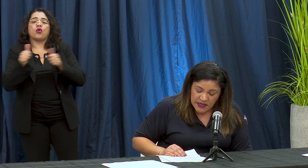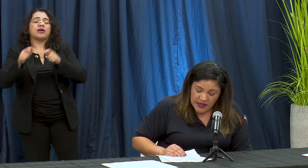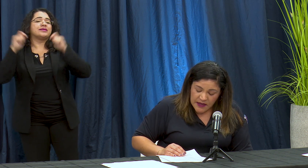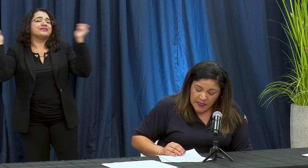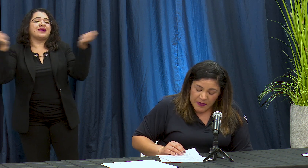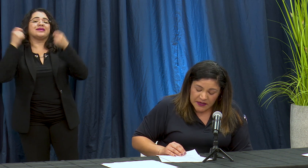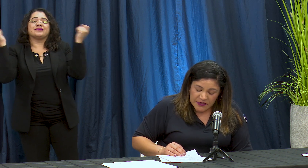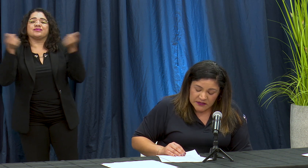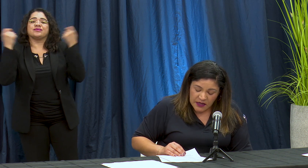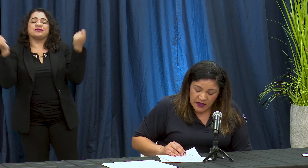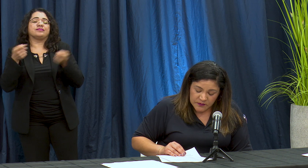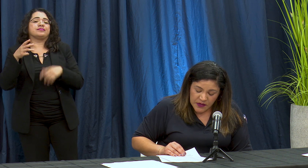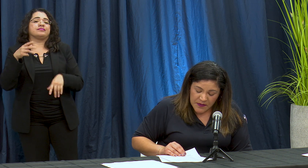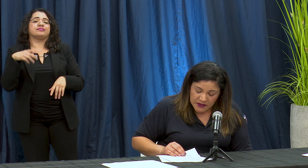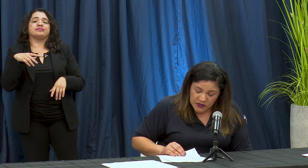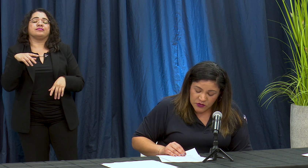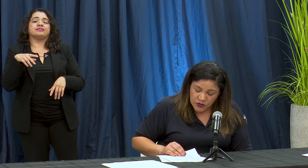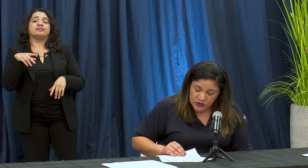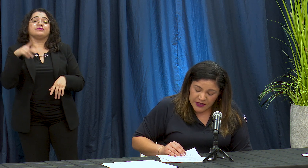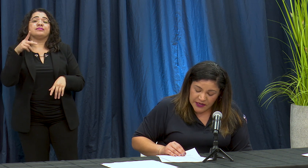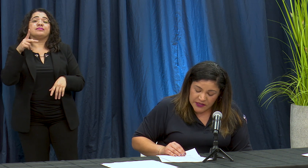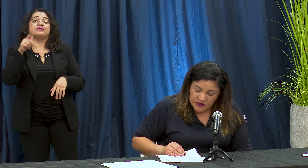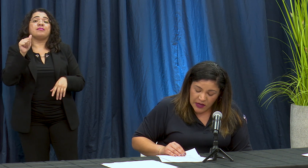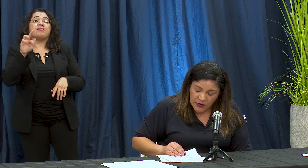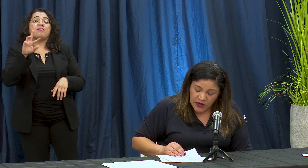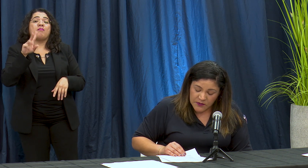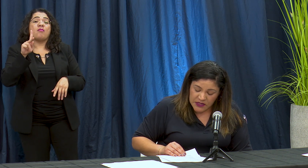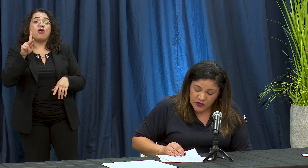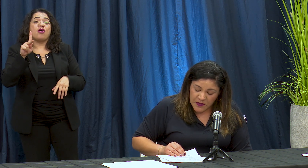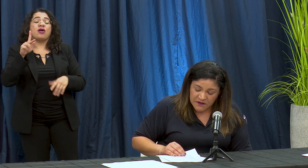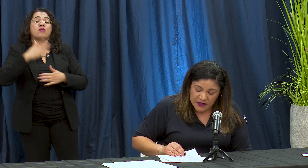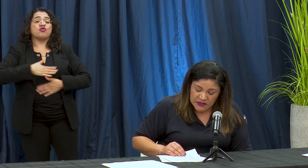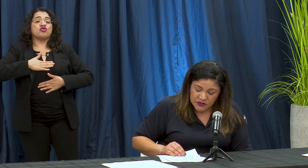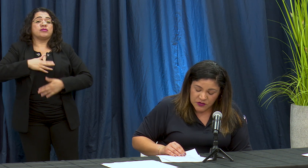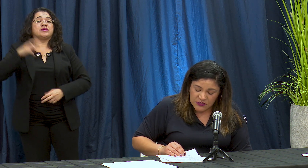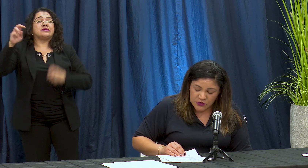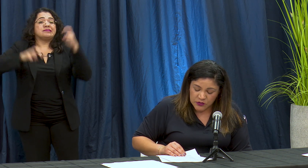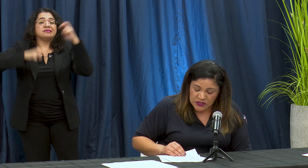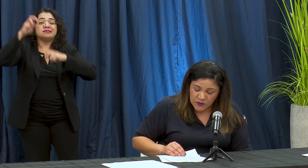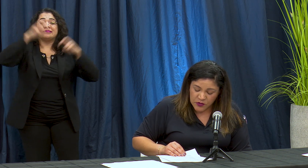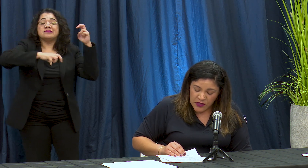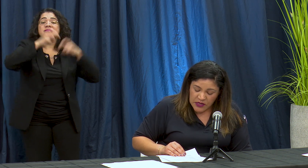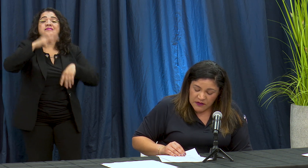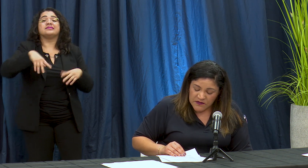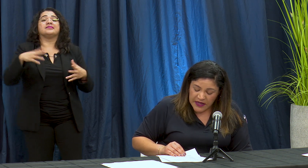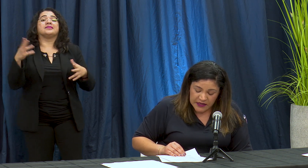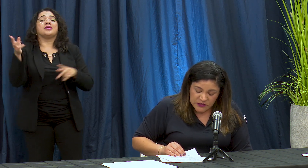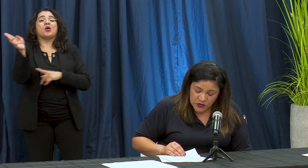parkies thematic oh so tells elohim en toe para vacacion SE Turismo viajes no